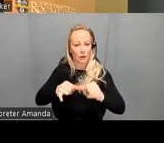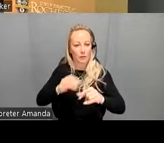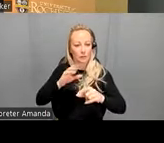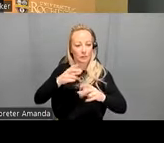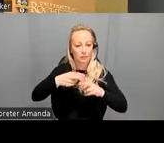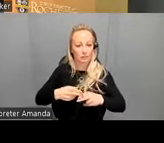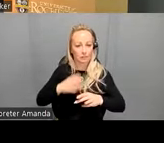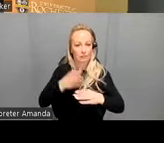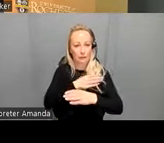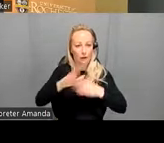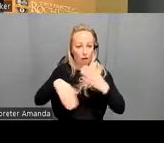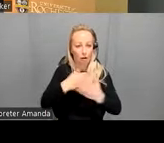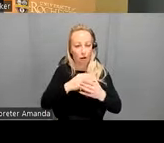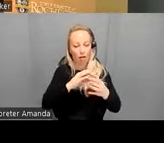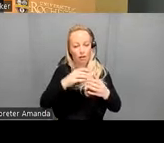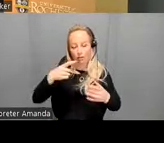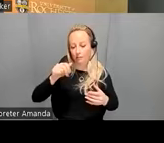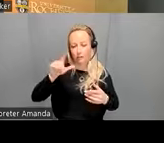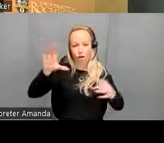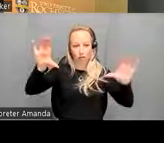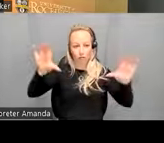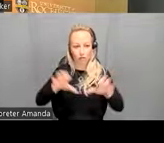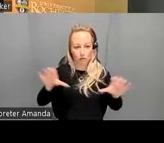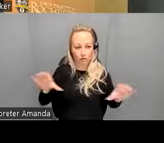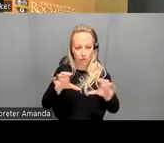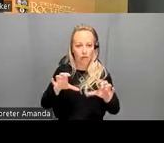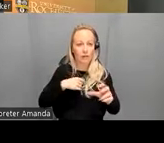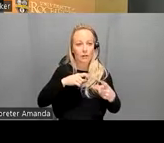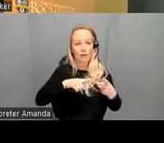then also the thalamocortical connectivity which is the average connection weights between the